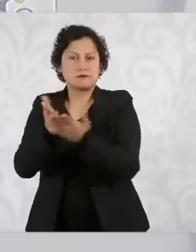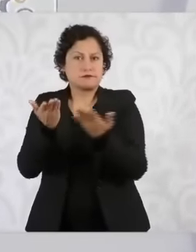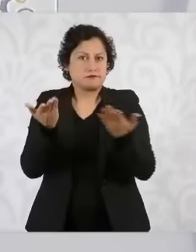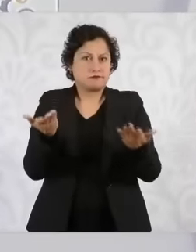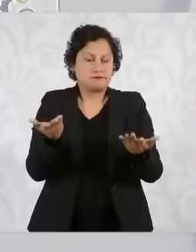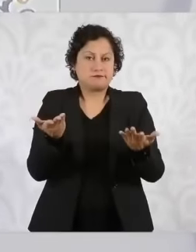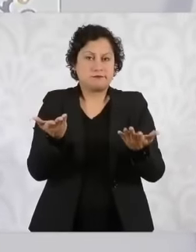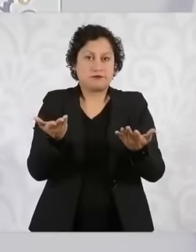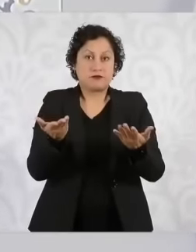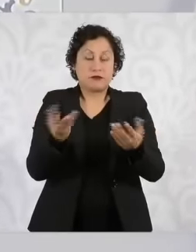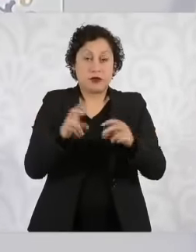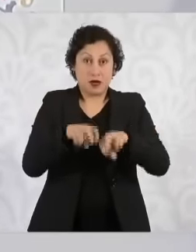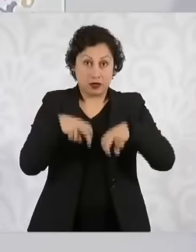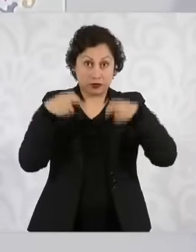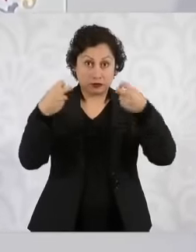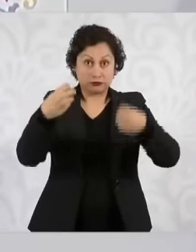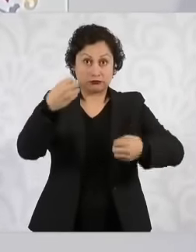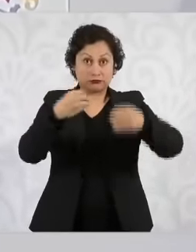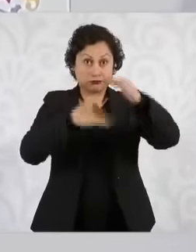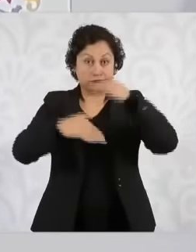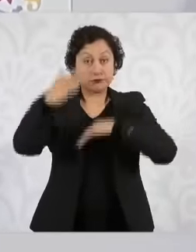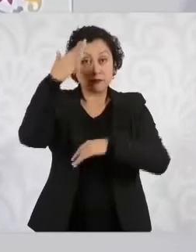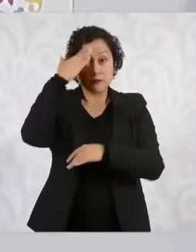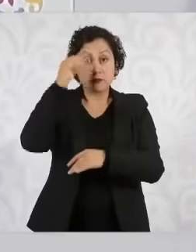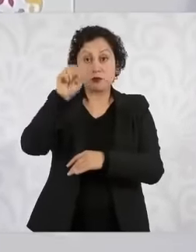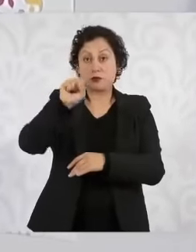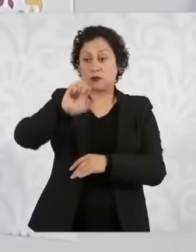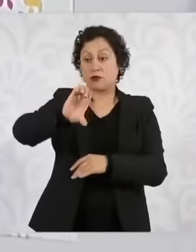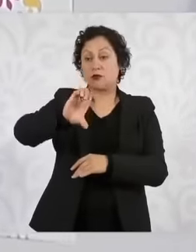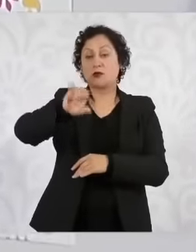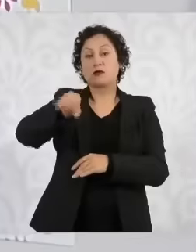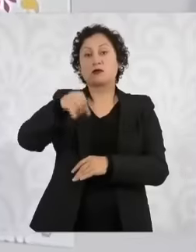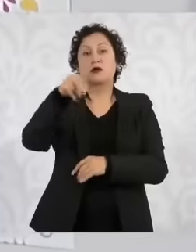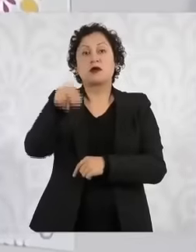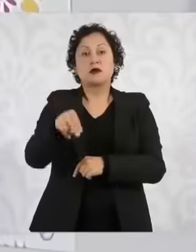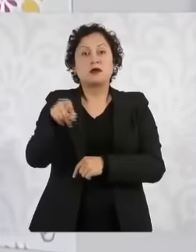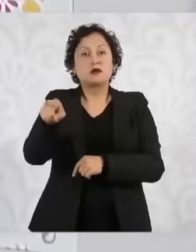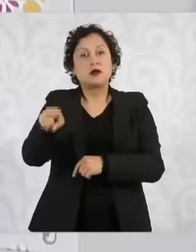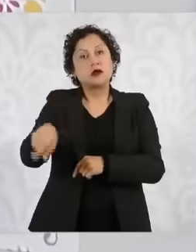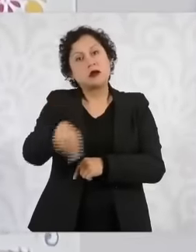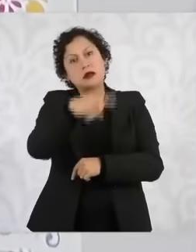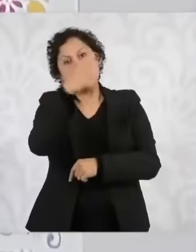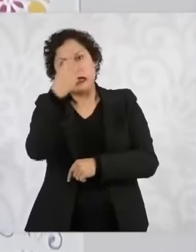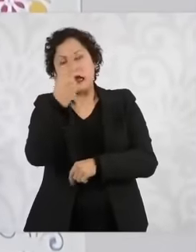Harvard again, a campaign like that